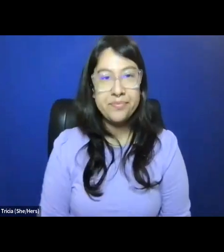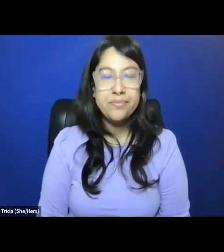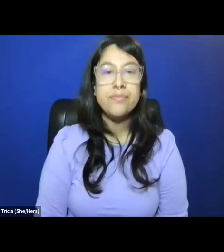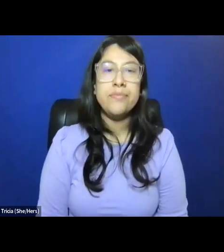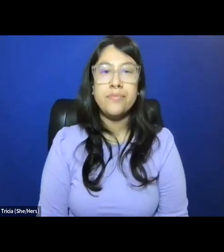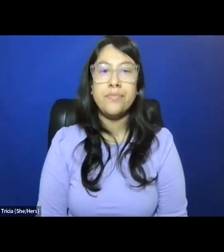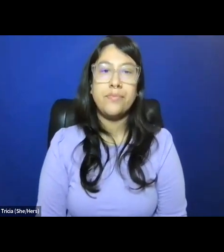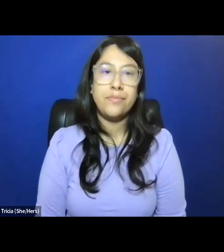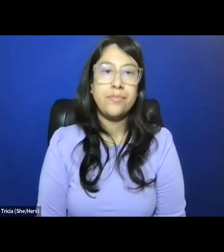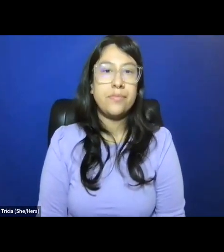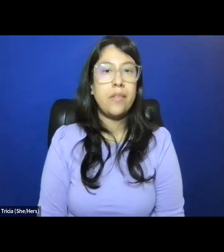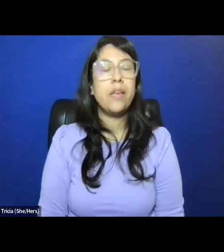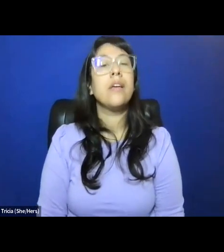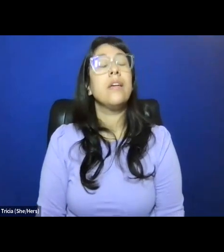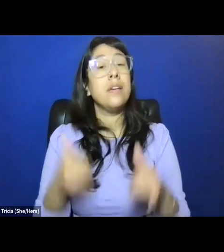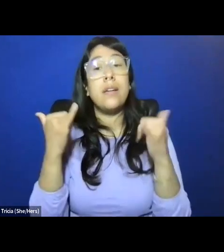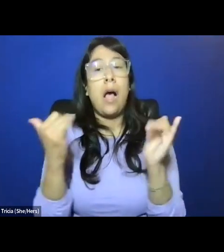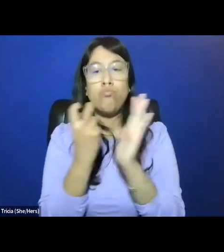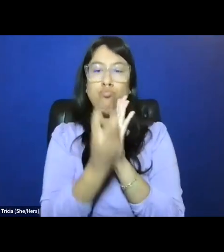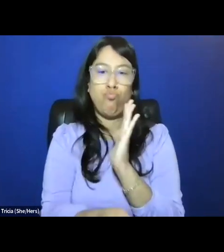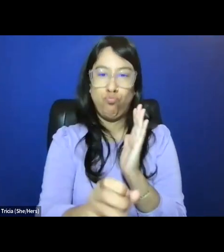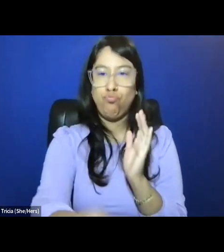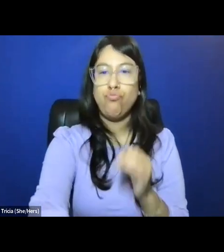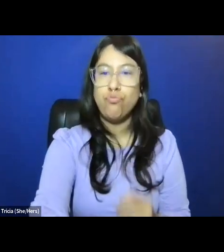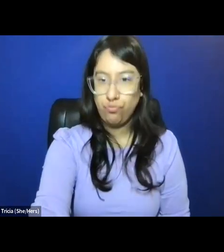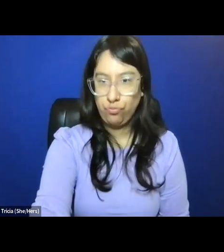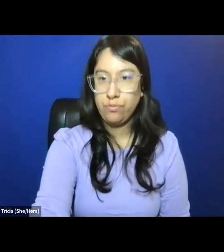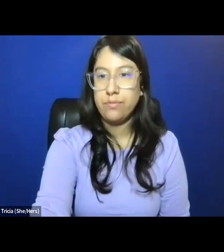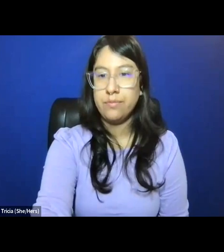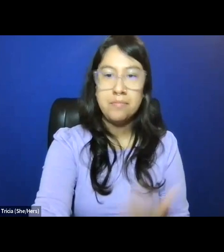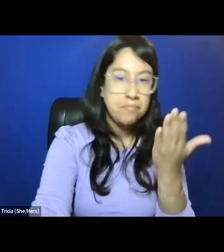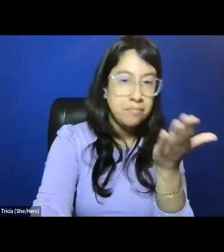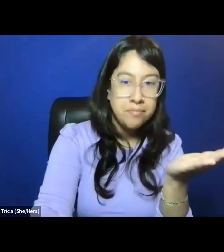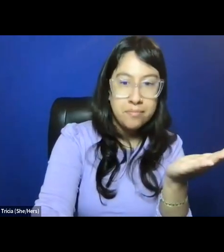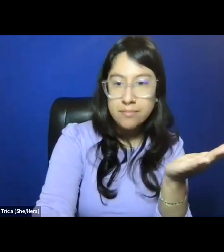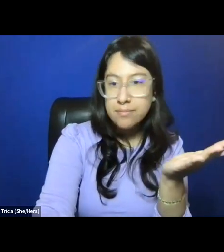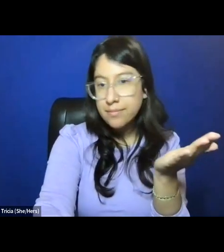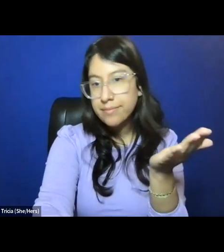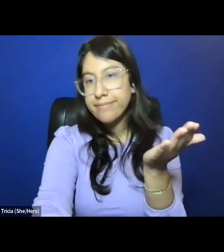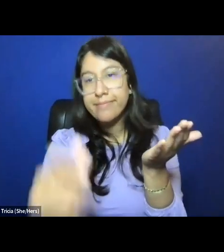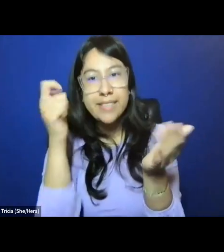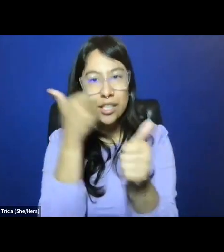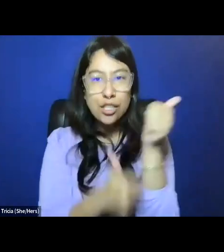So I wanna just dive into it, and get a chance to hear from each of our panelists,